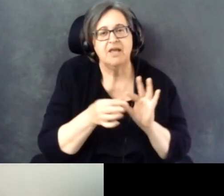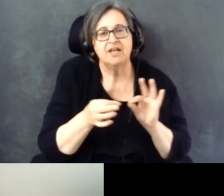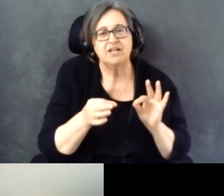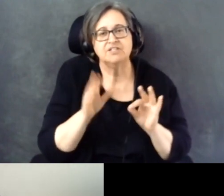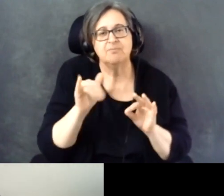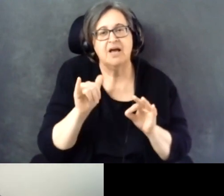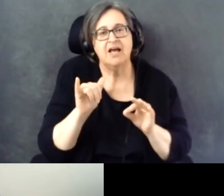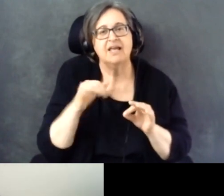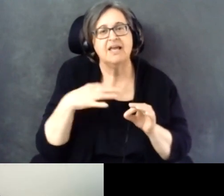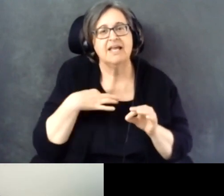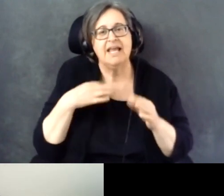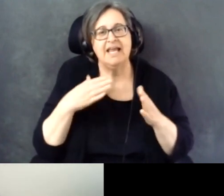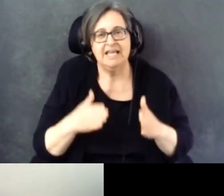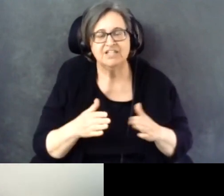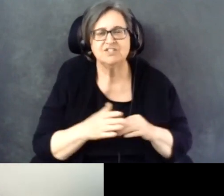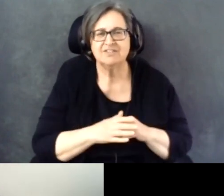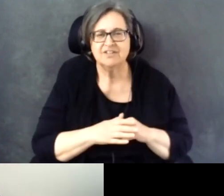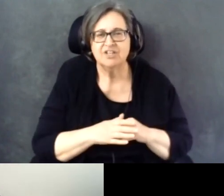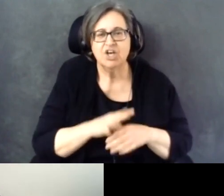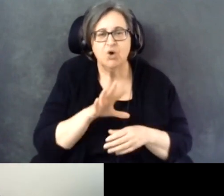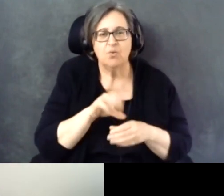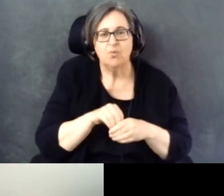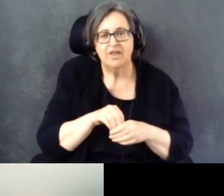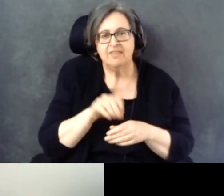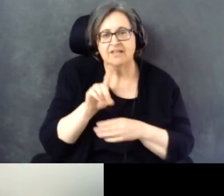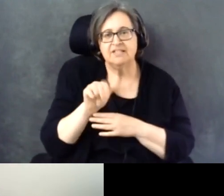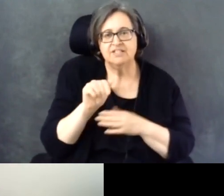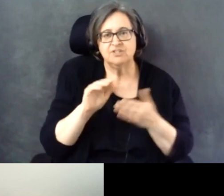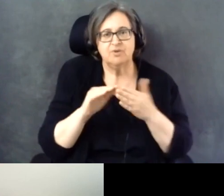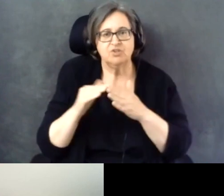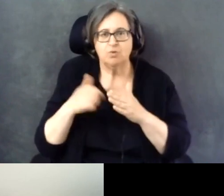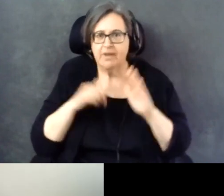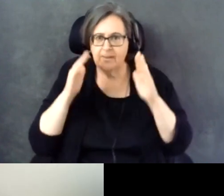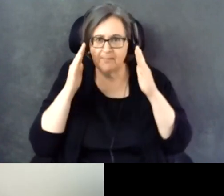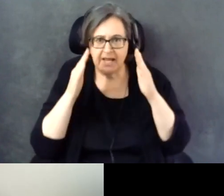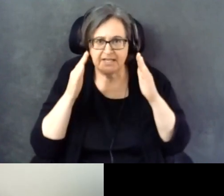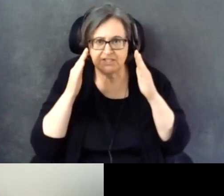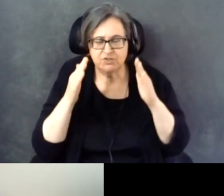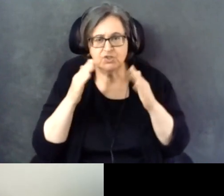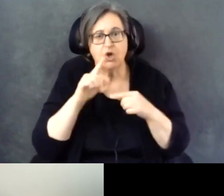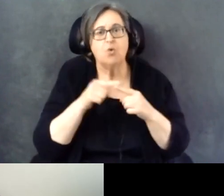candidates. And within the Disability Community, we pay close attention to when candidates mention